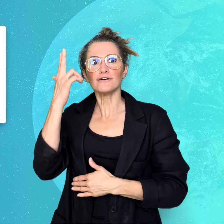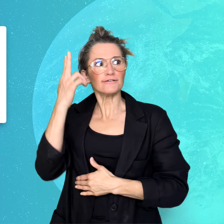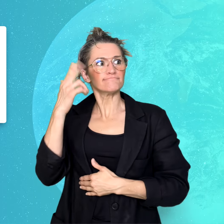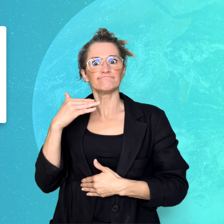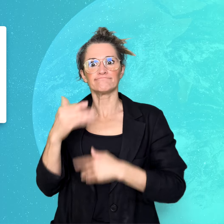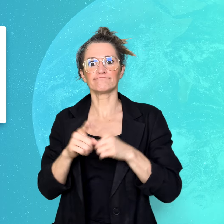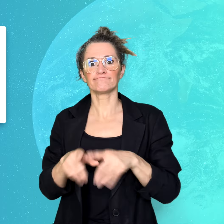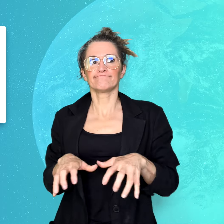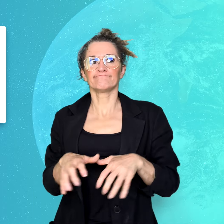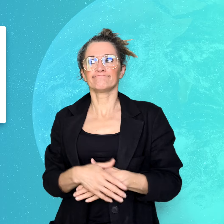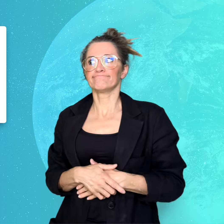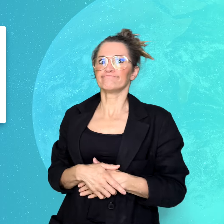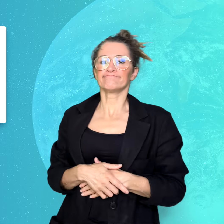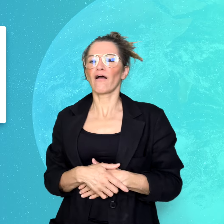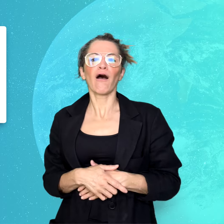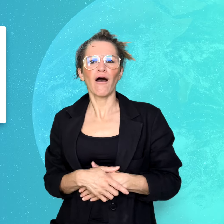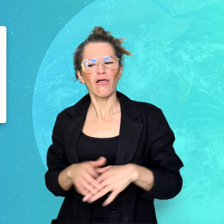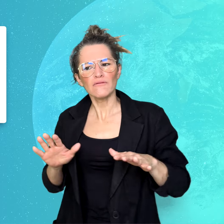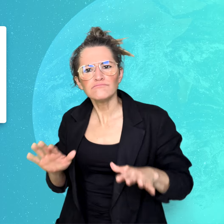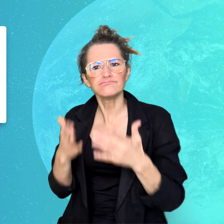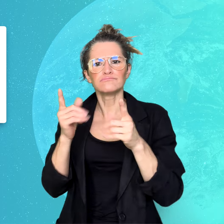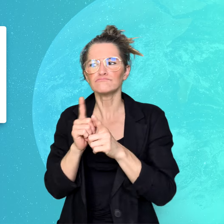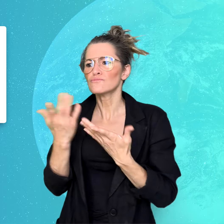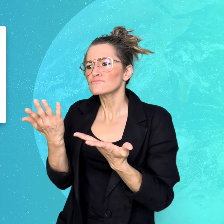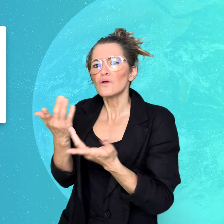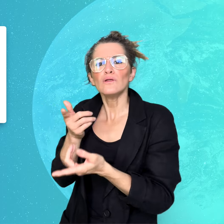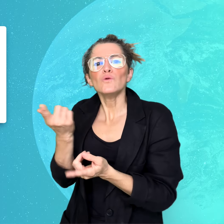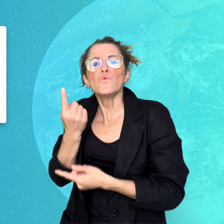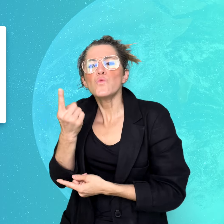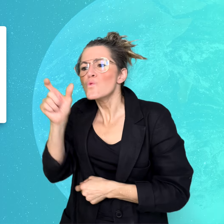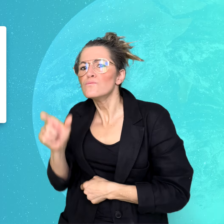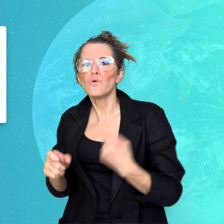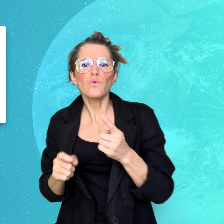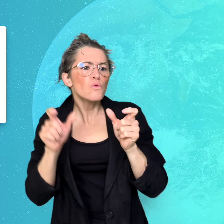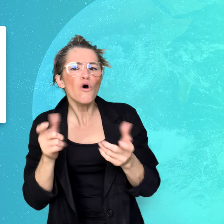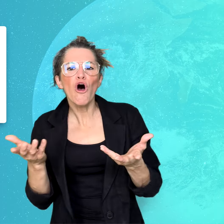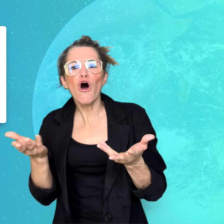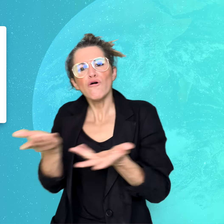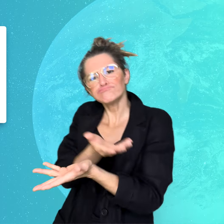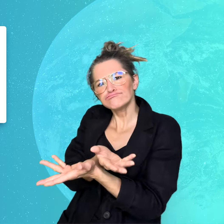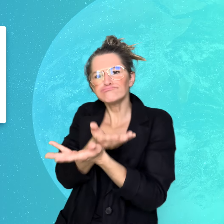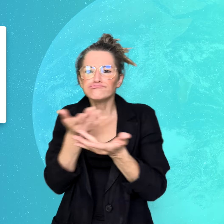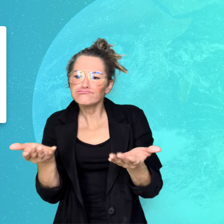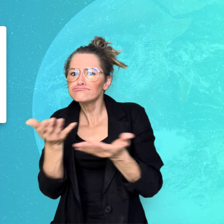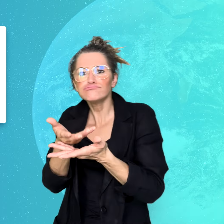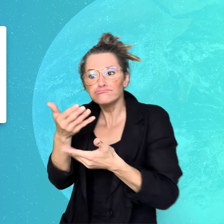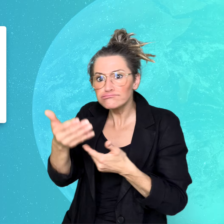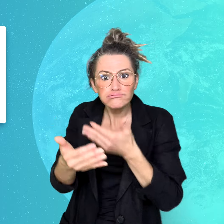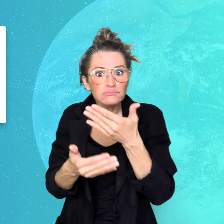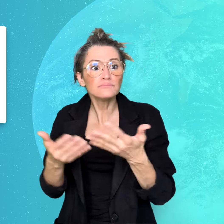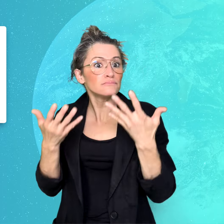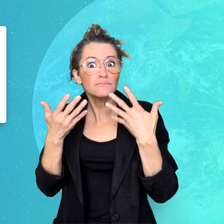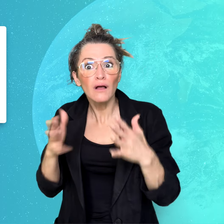ice-breaking session followed by a unique game led by a Deaf person